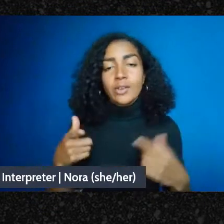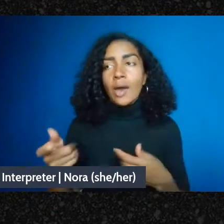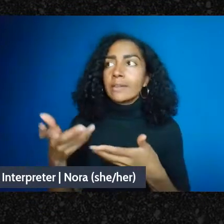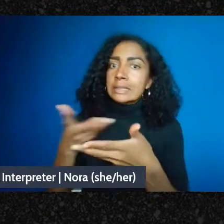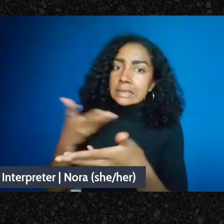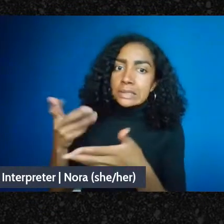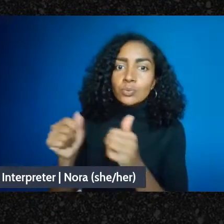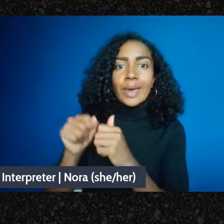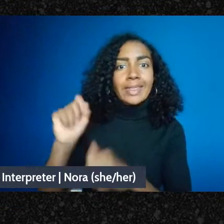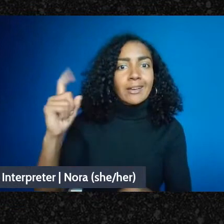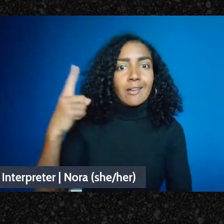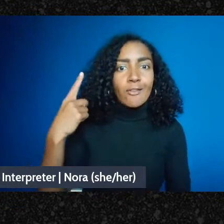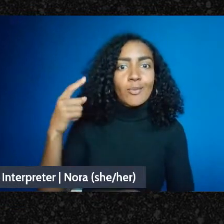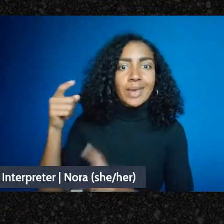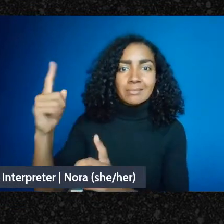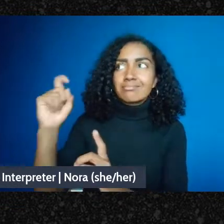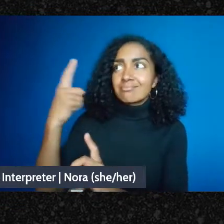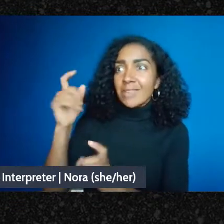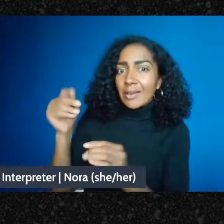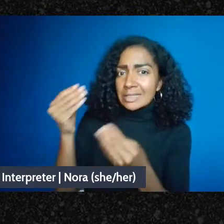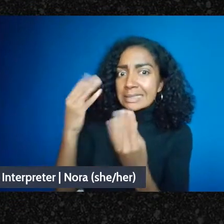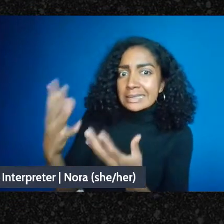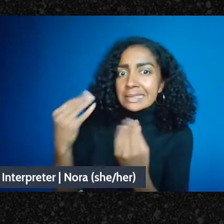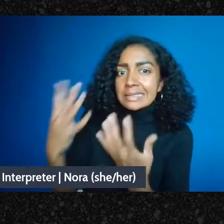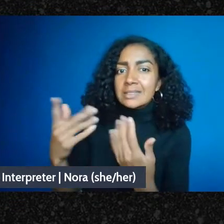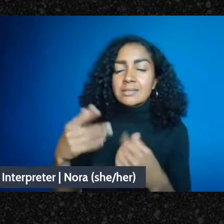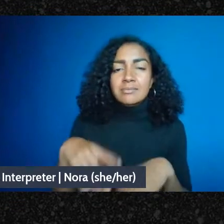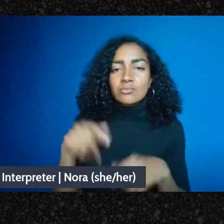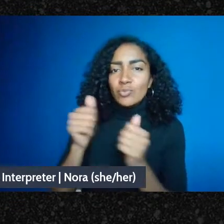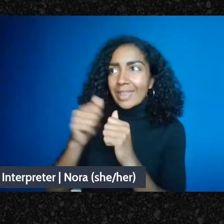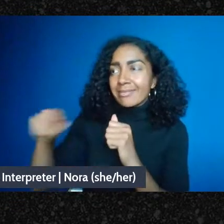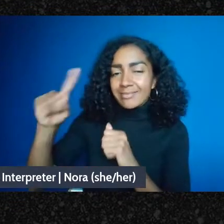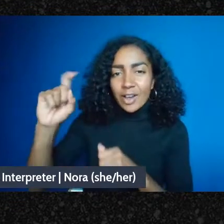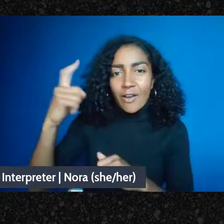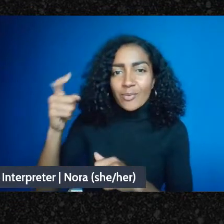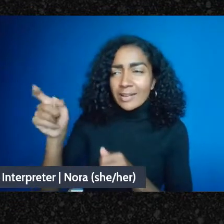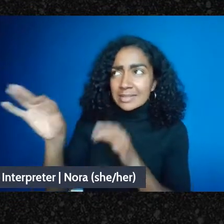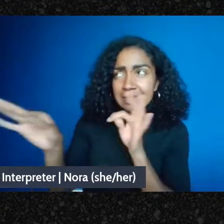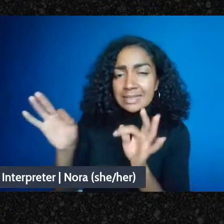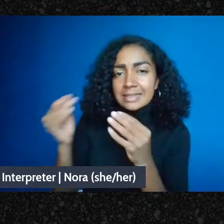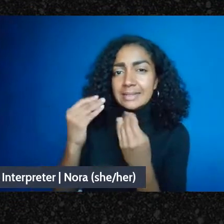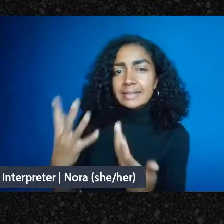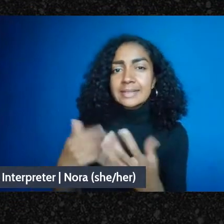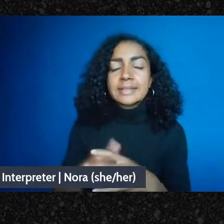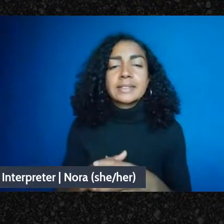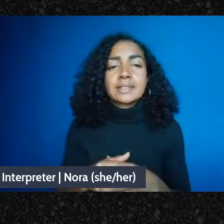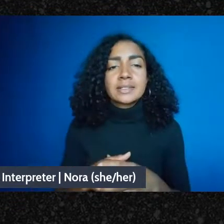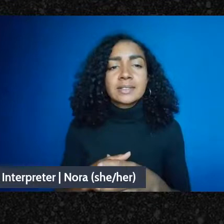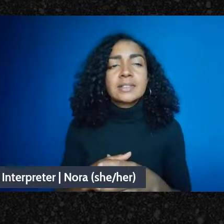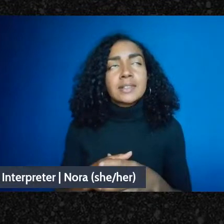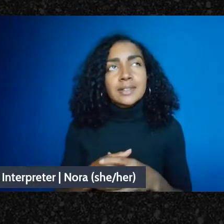some information to it. I can appreciate both a desire to just say no, I'm not going to deal